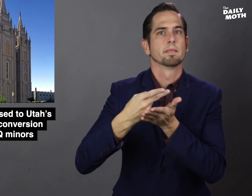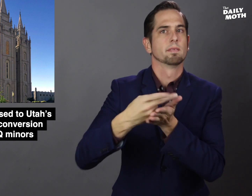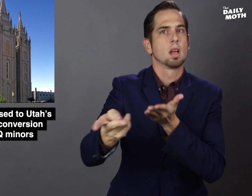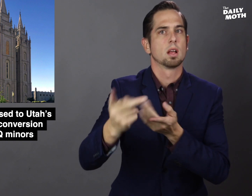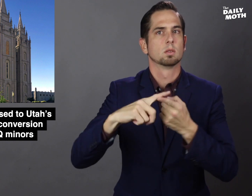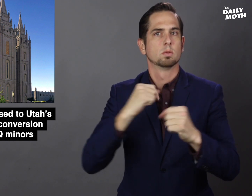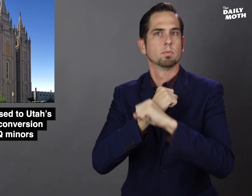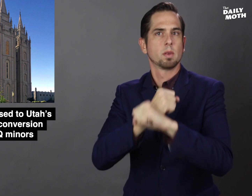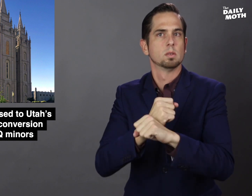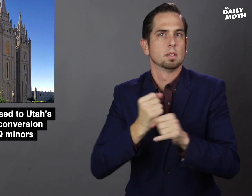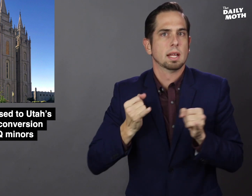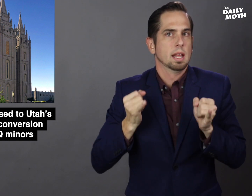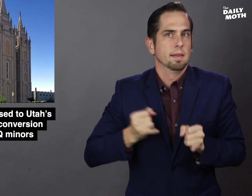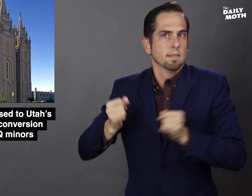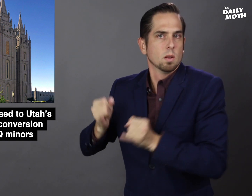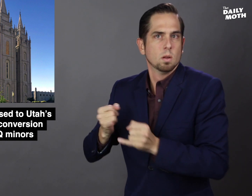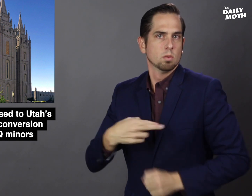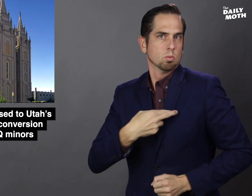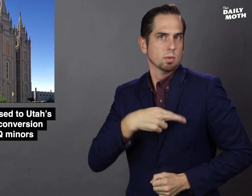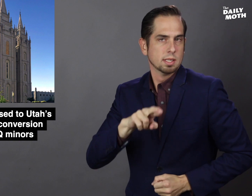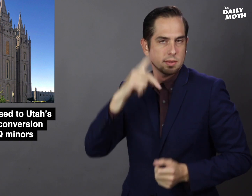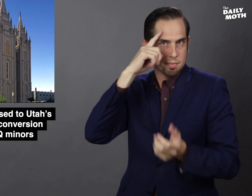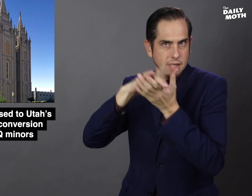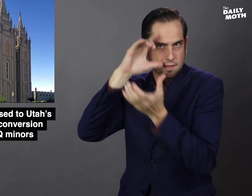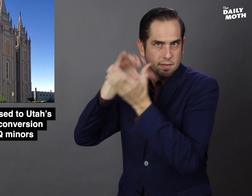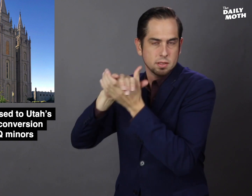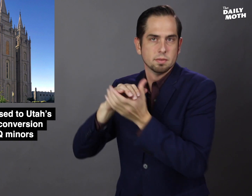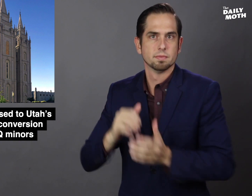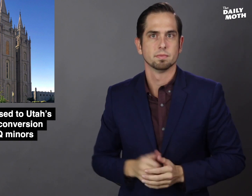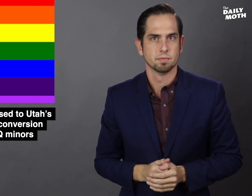"fails to protect individual religious beliefs."